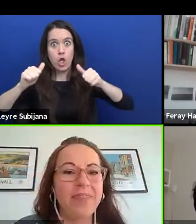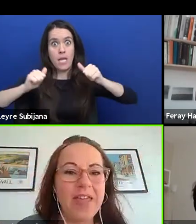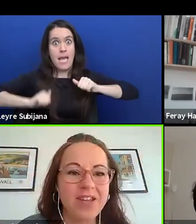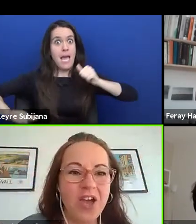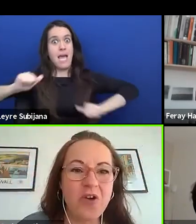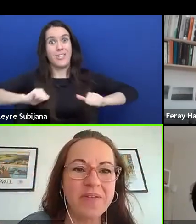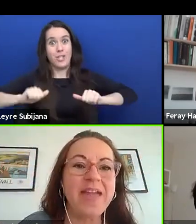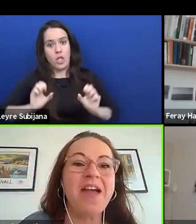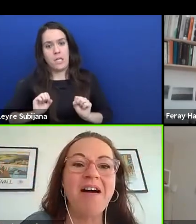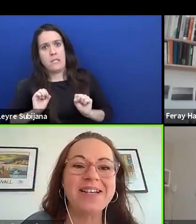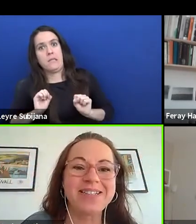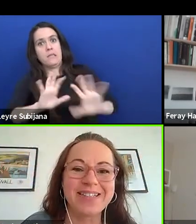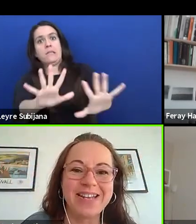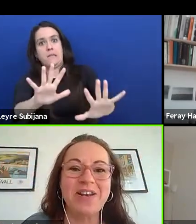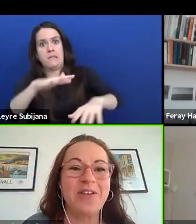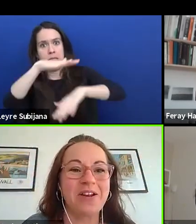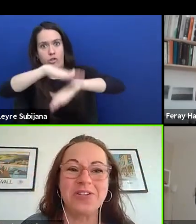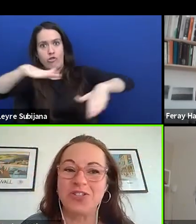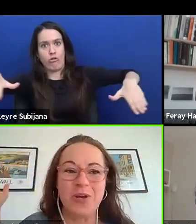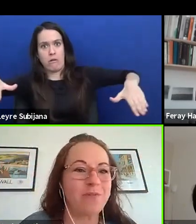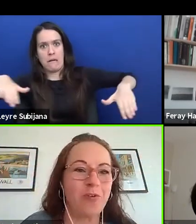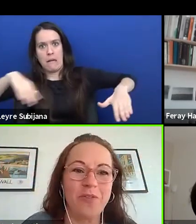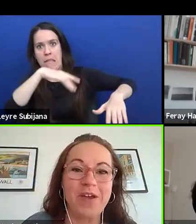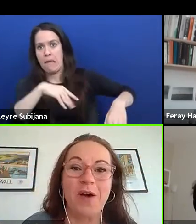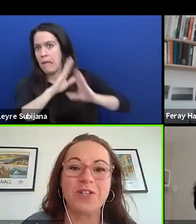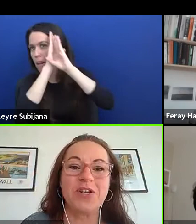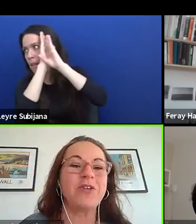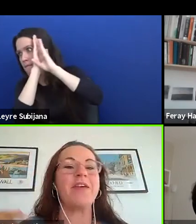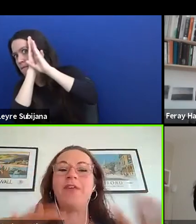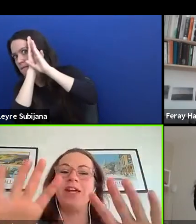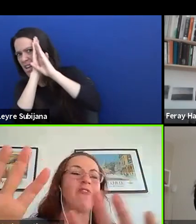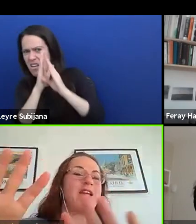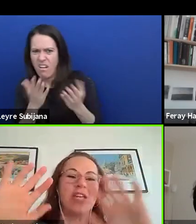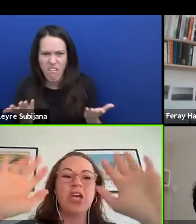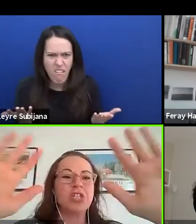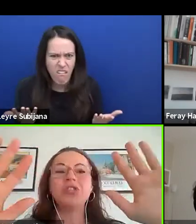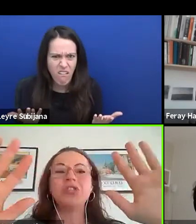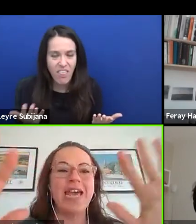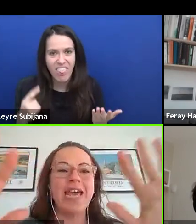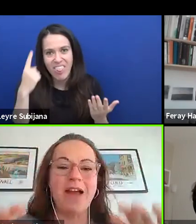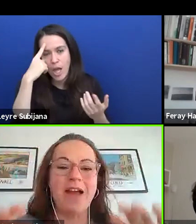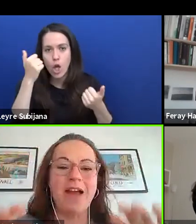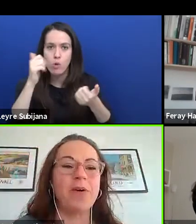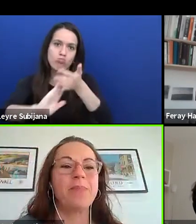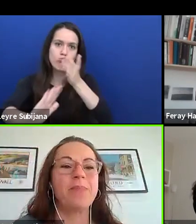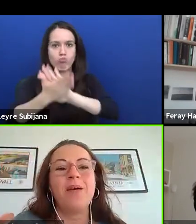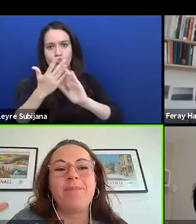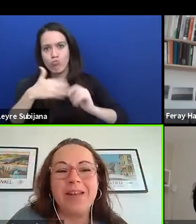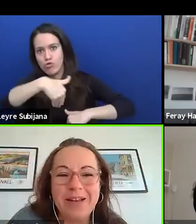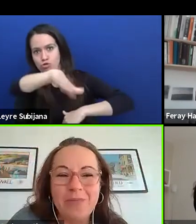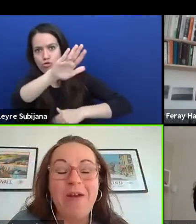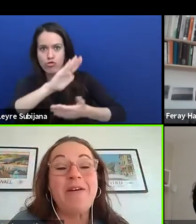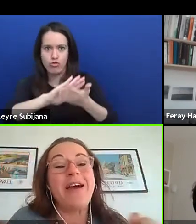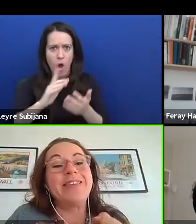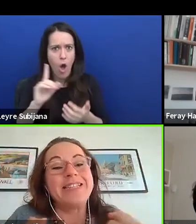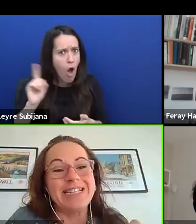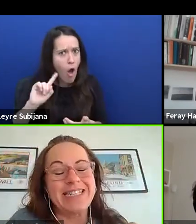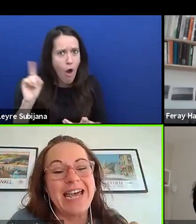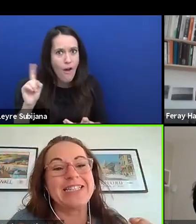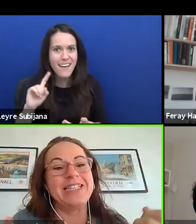And they go, and they hide in another classroom for the afternoon and they think, "Great, she'll take care of them," but where I've had the success